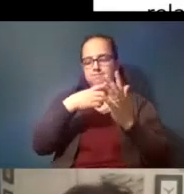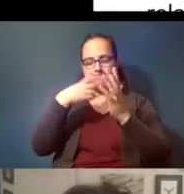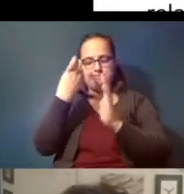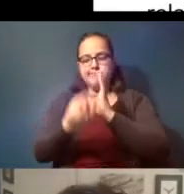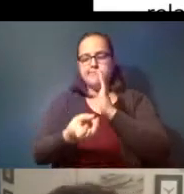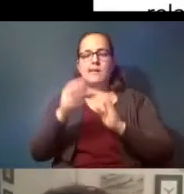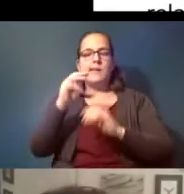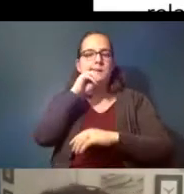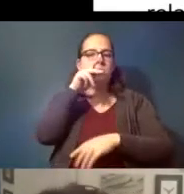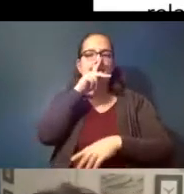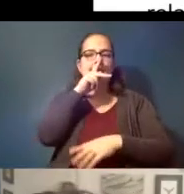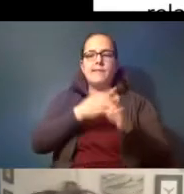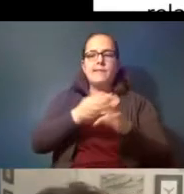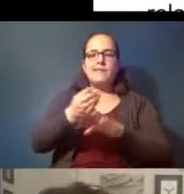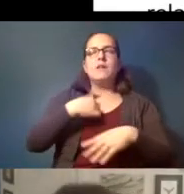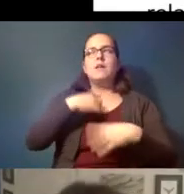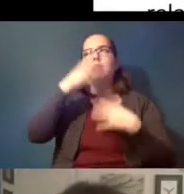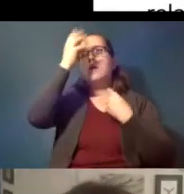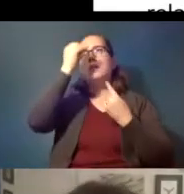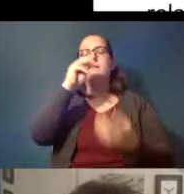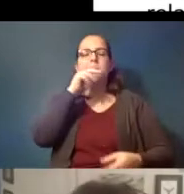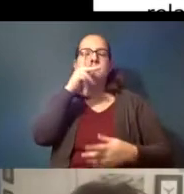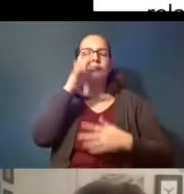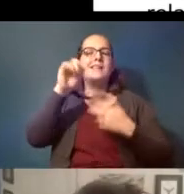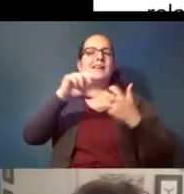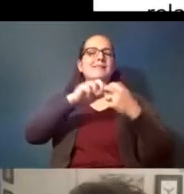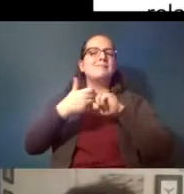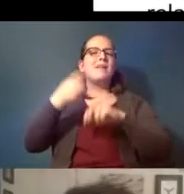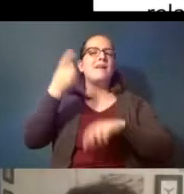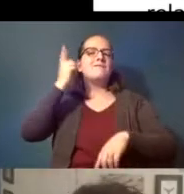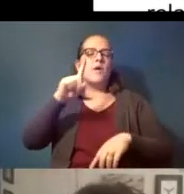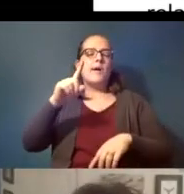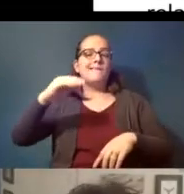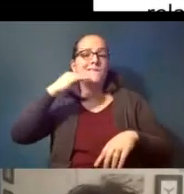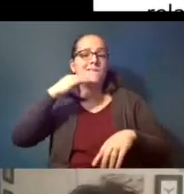i thought you know microplastics that's an issue for seafood but it's it's really um